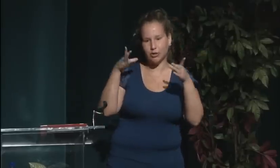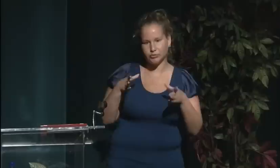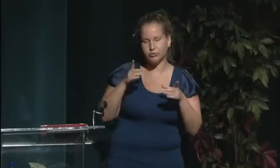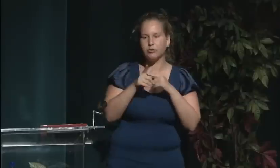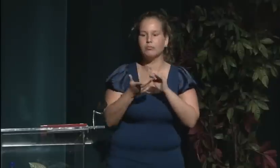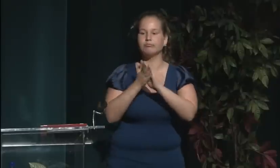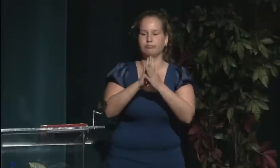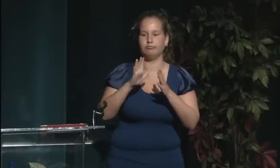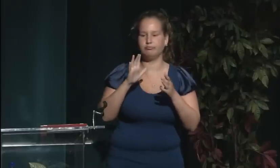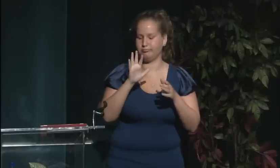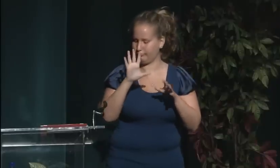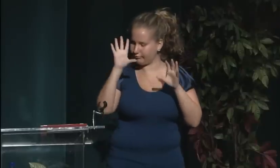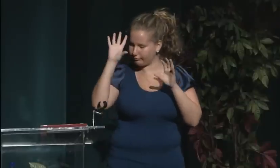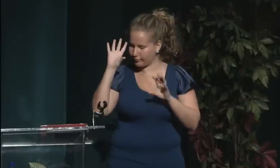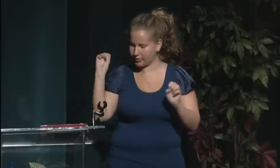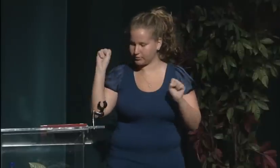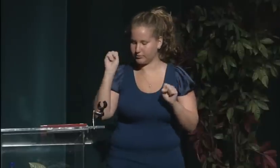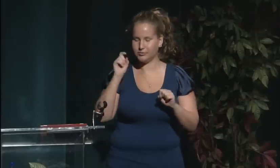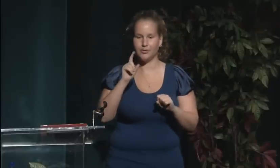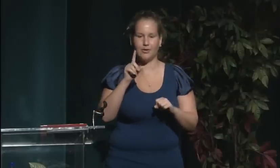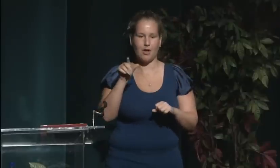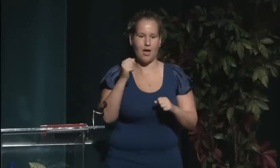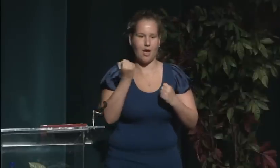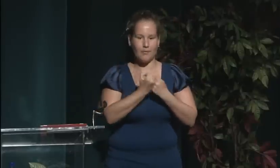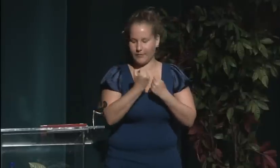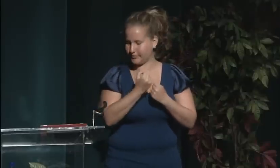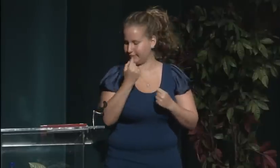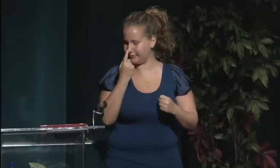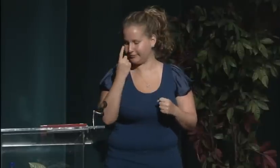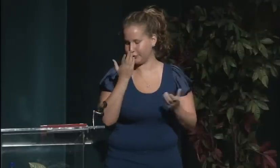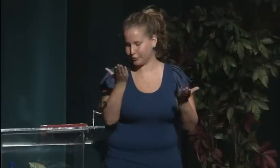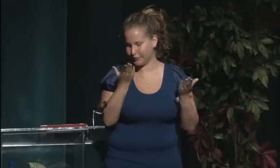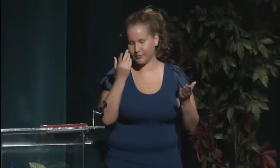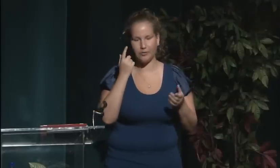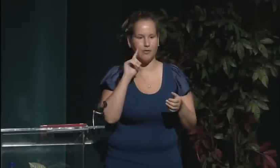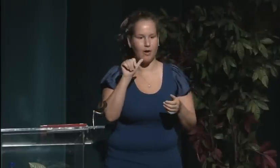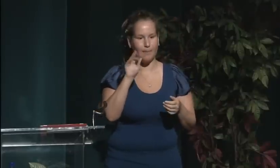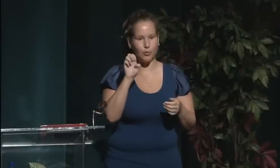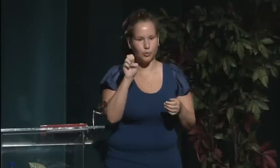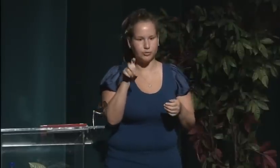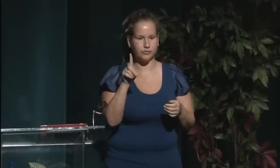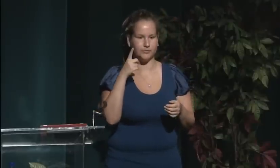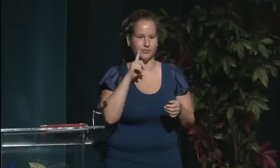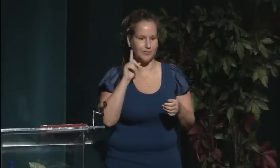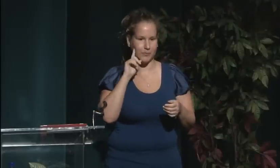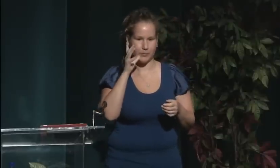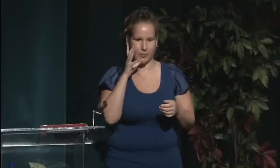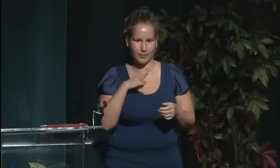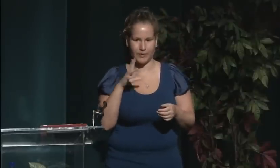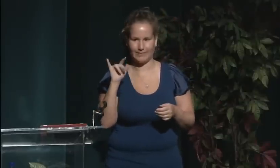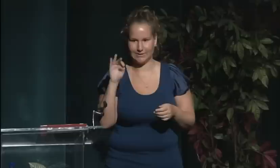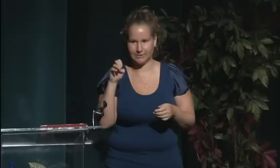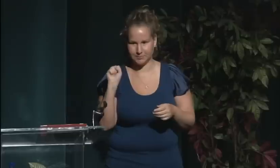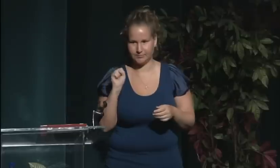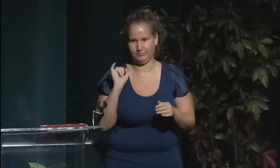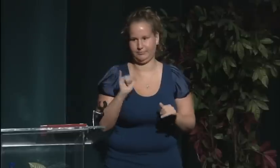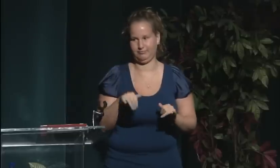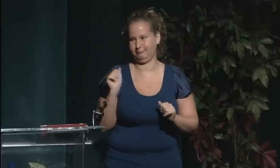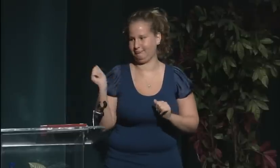She earned her master's degree from NYU. She started working at EPOC here on campus,